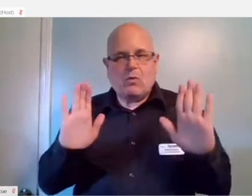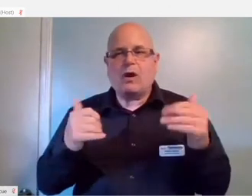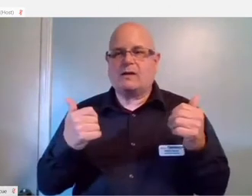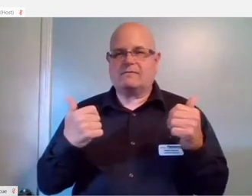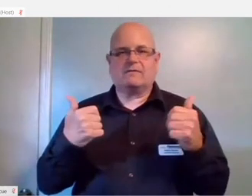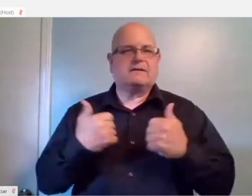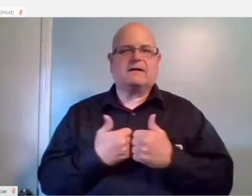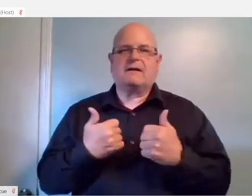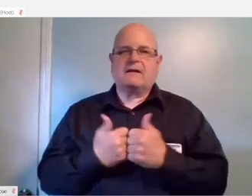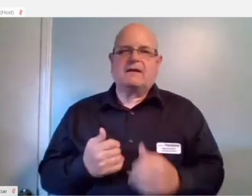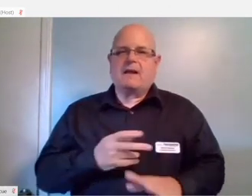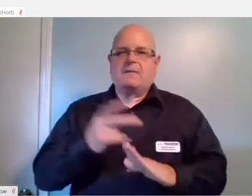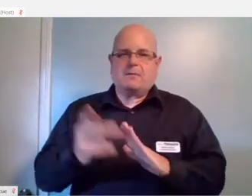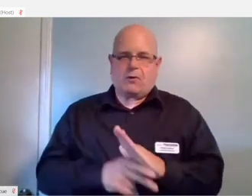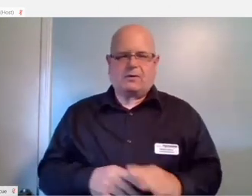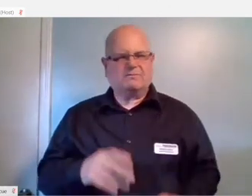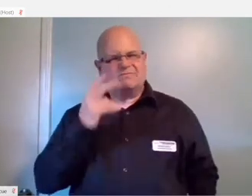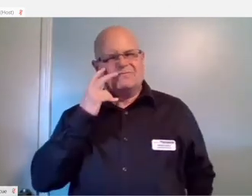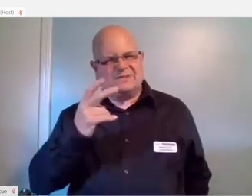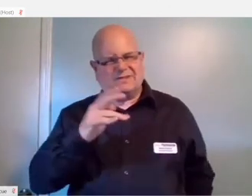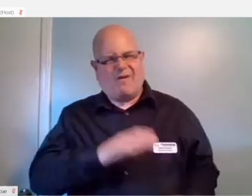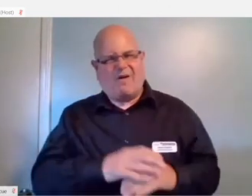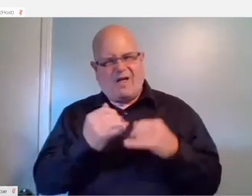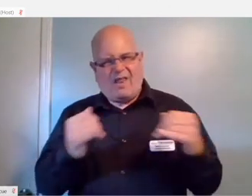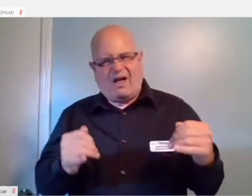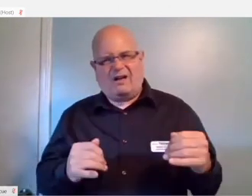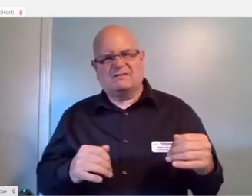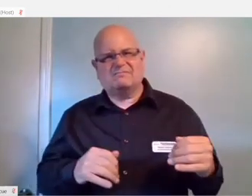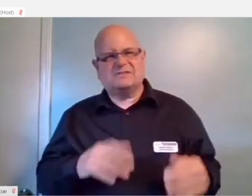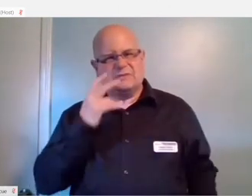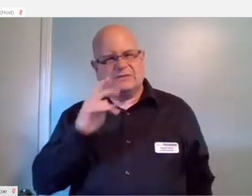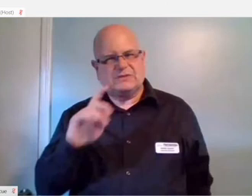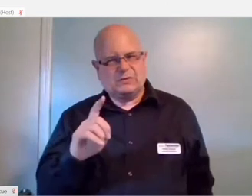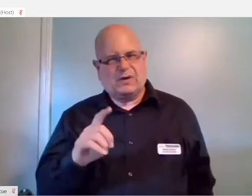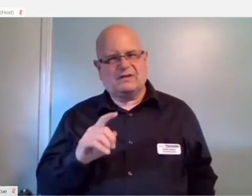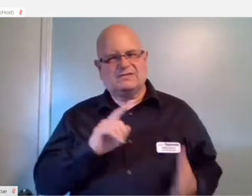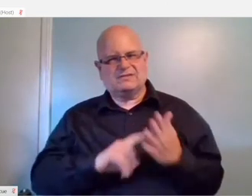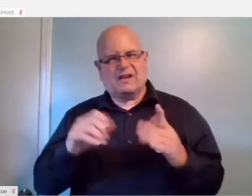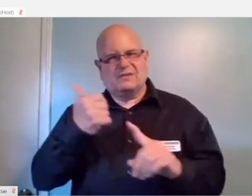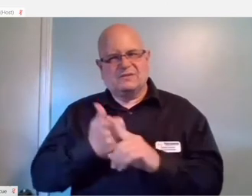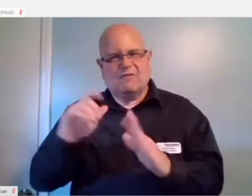I encourage everyone to check out. These are all links to those various websites in the presentation.